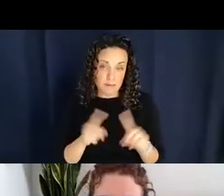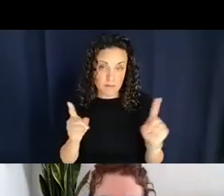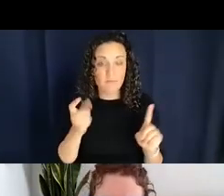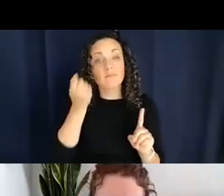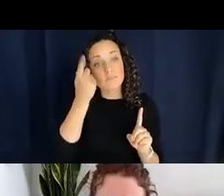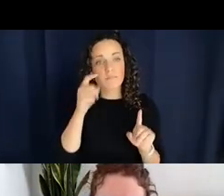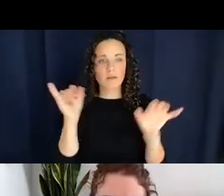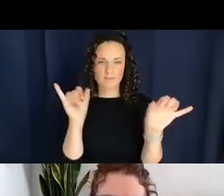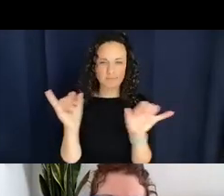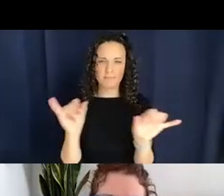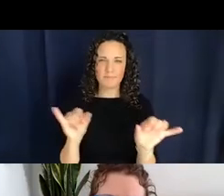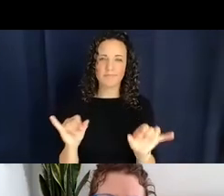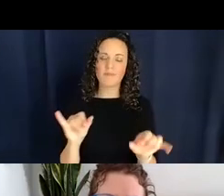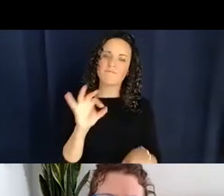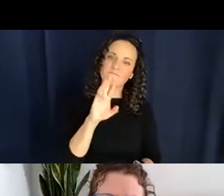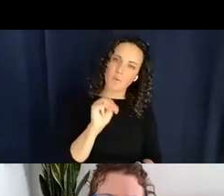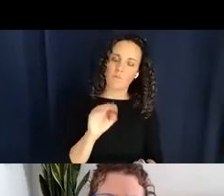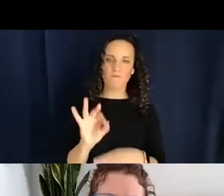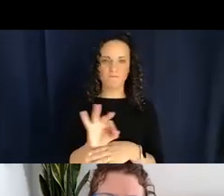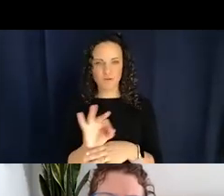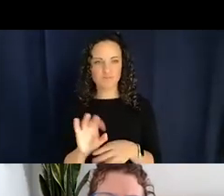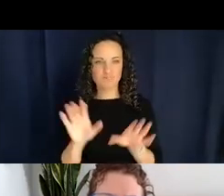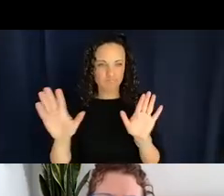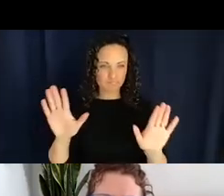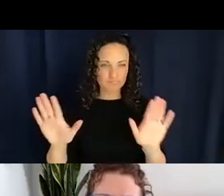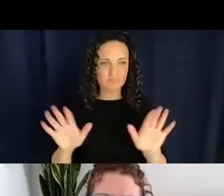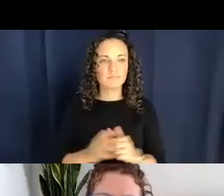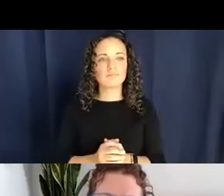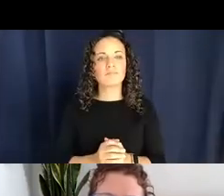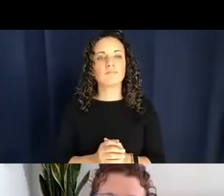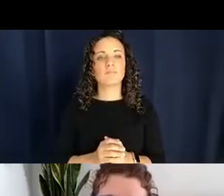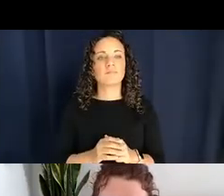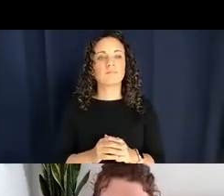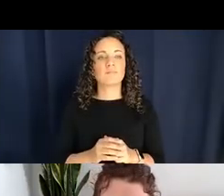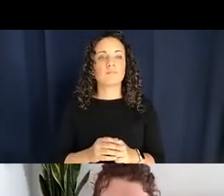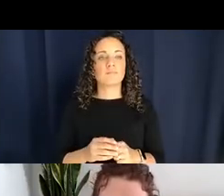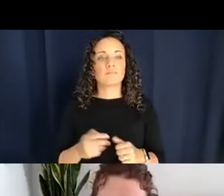and functions. So basically you have what's referred to as either entity classifiers,